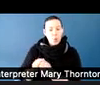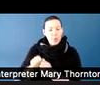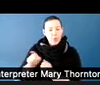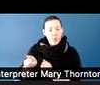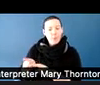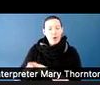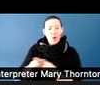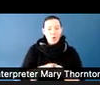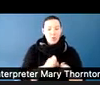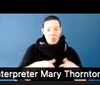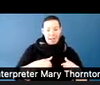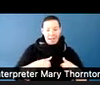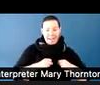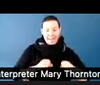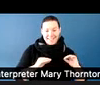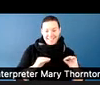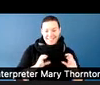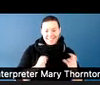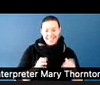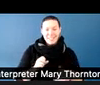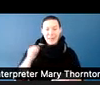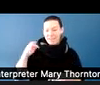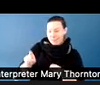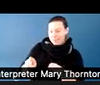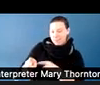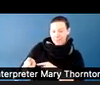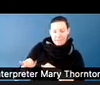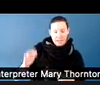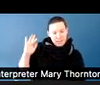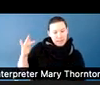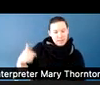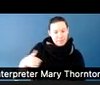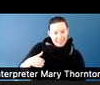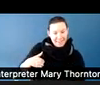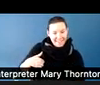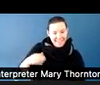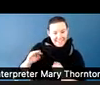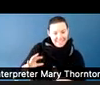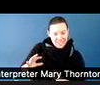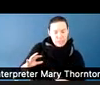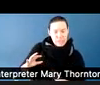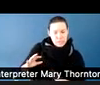Because if the foot tapping is my sensory sensitivity that really bothers me as the teacher, we're going to have to compromise here